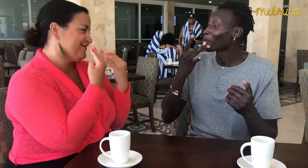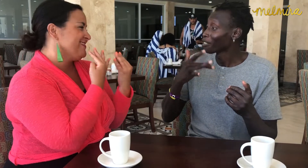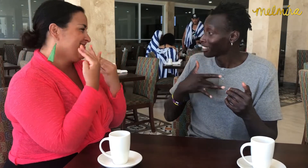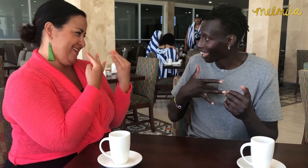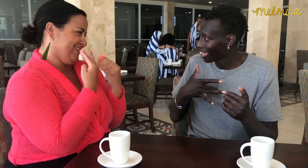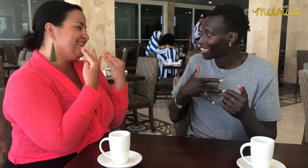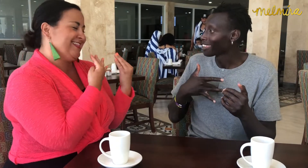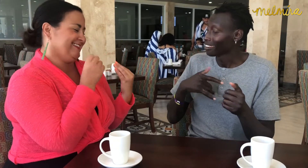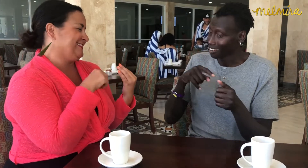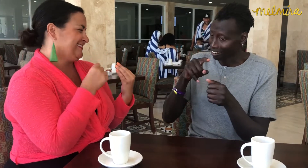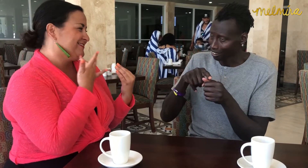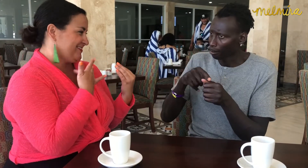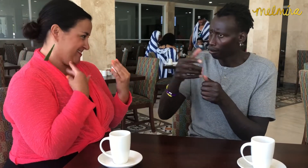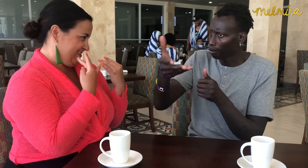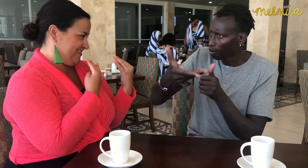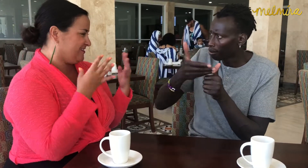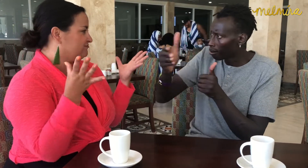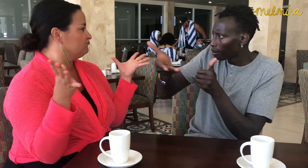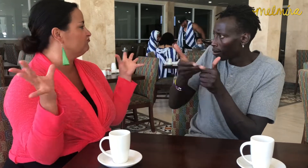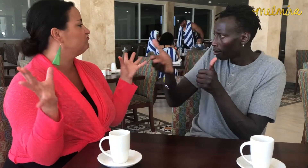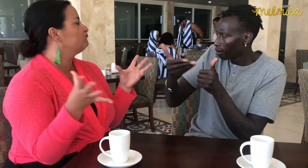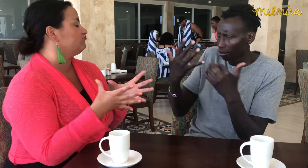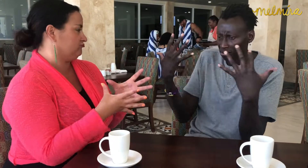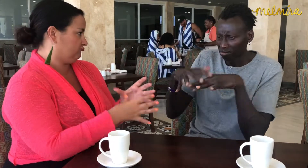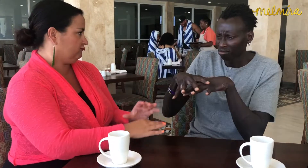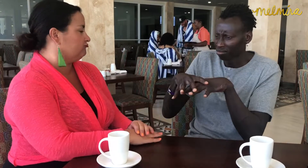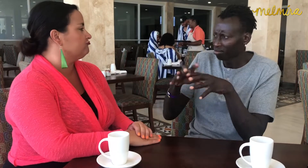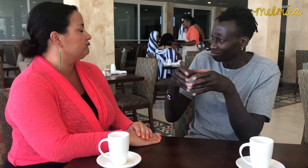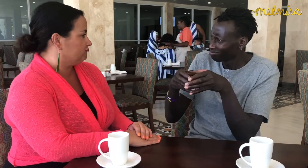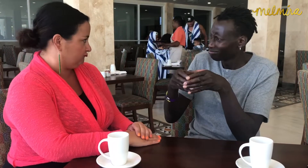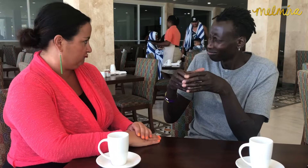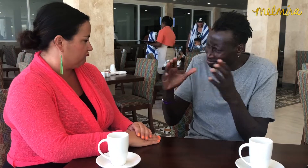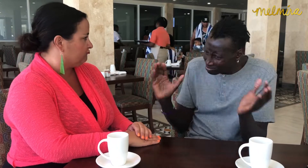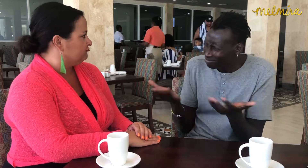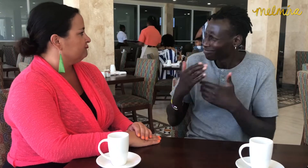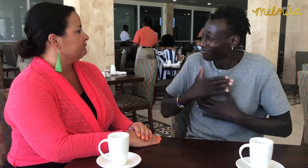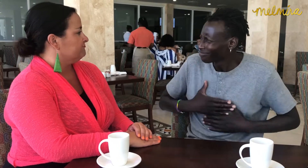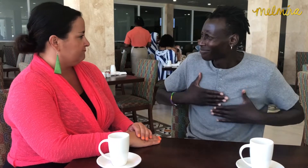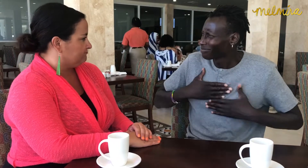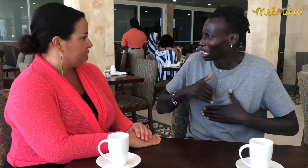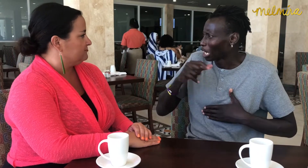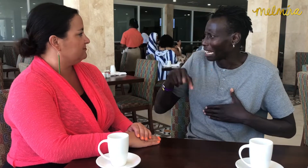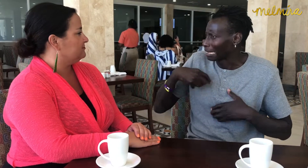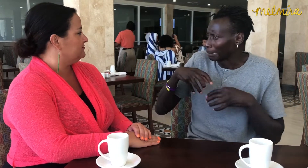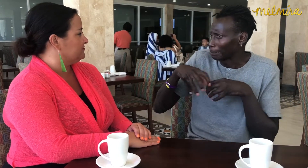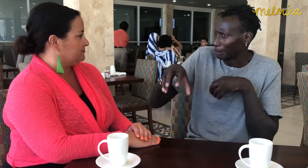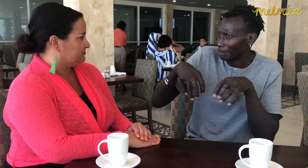Birthdays. When it comes to birthdays, we all always invite everyone to come together and have a good time.